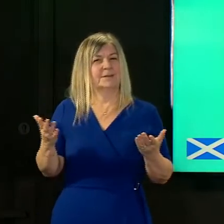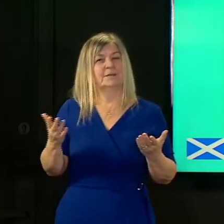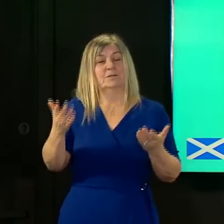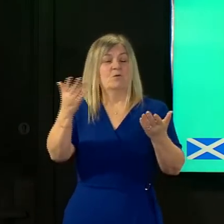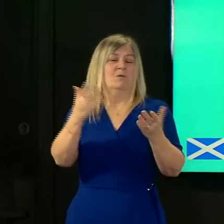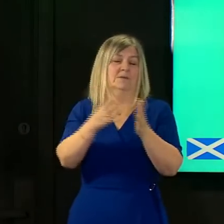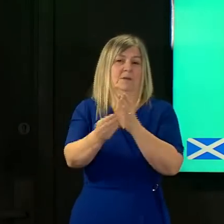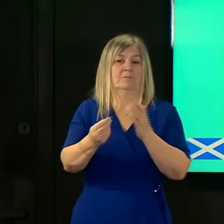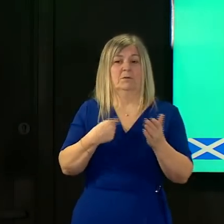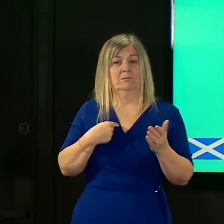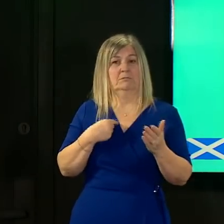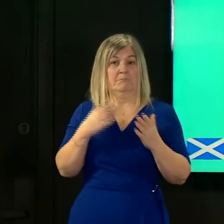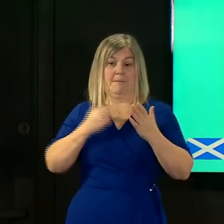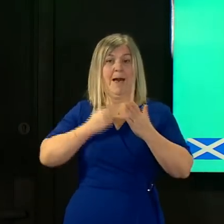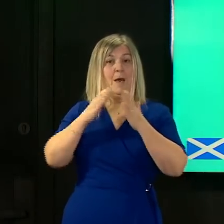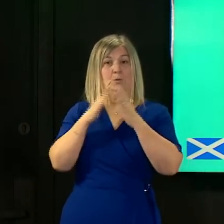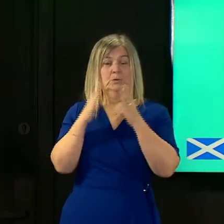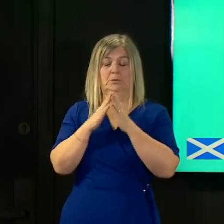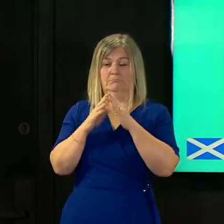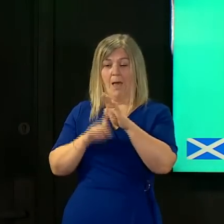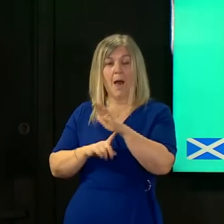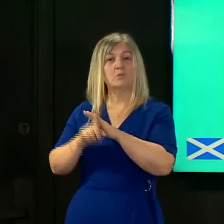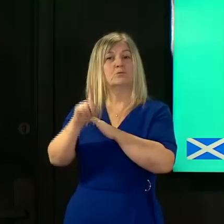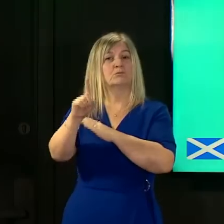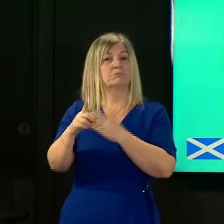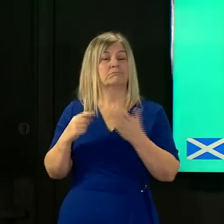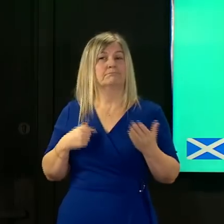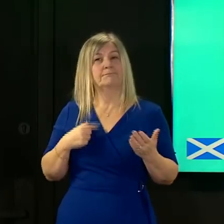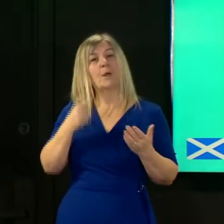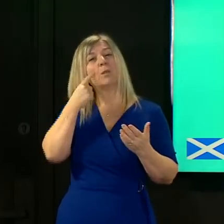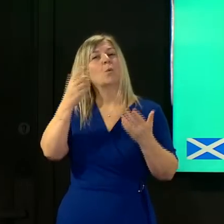in the morning i look at the weather forecast and it tells me what the best prediction of the